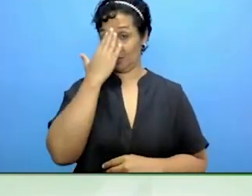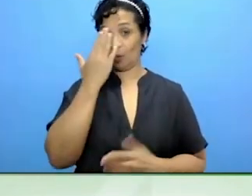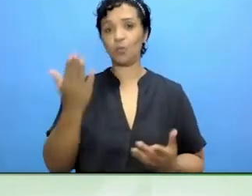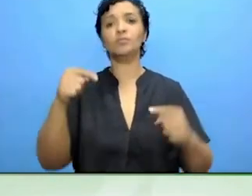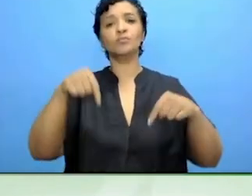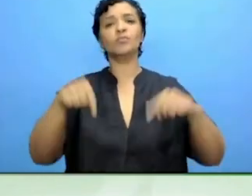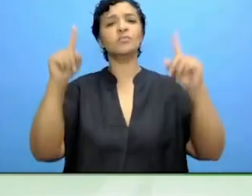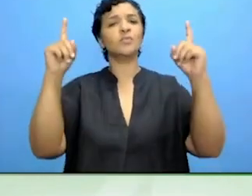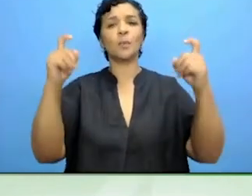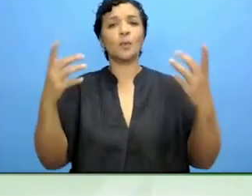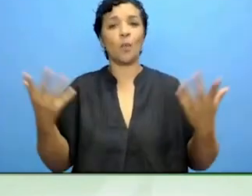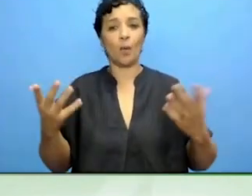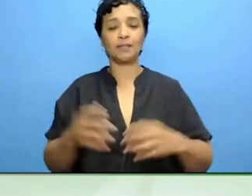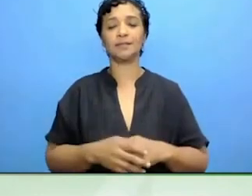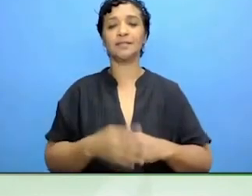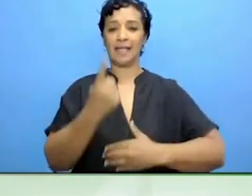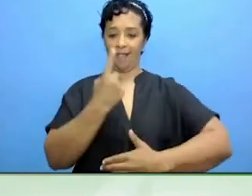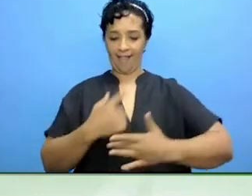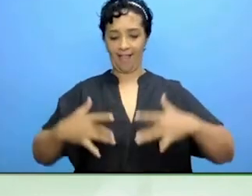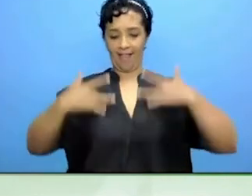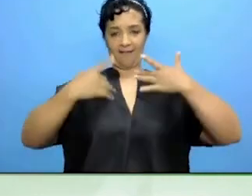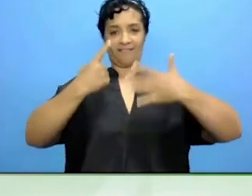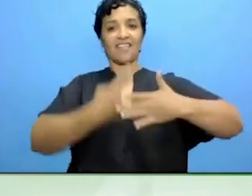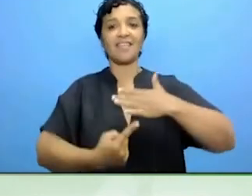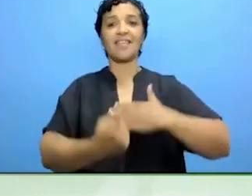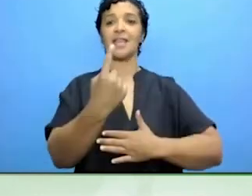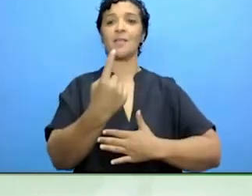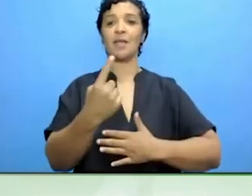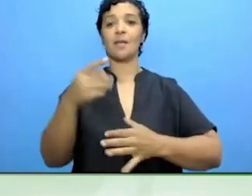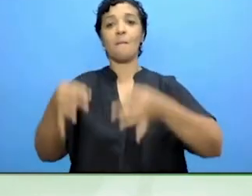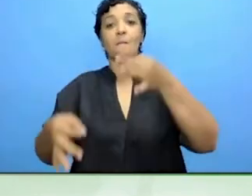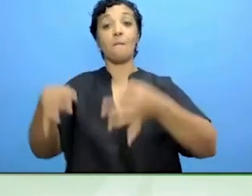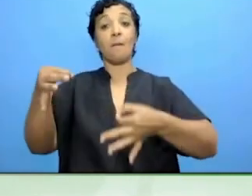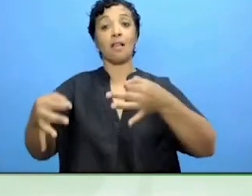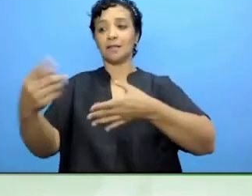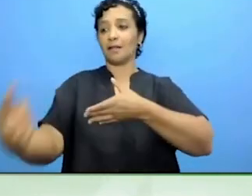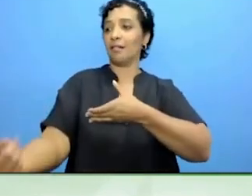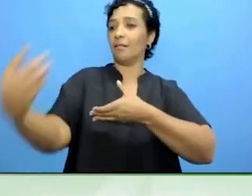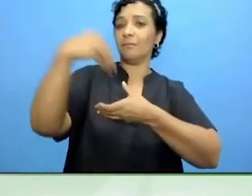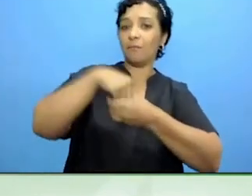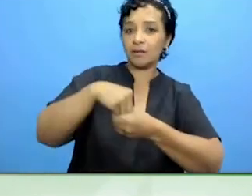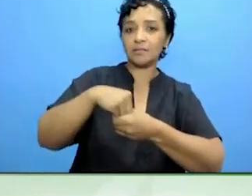independent living and political participation and the ICT role in it. Innovation and technology.